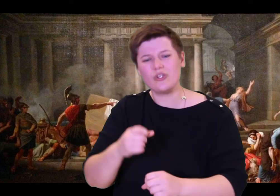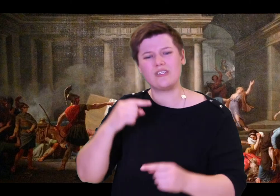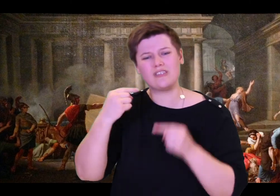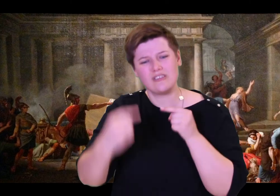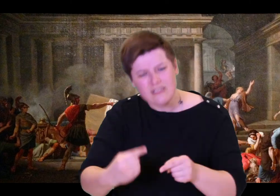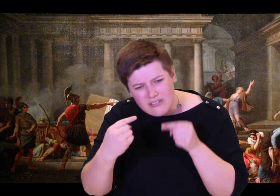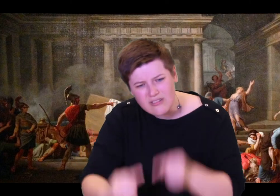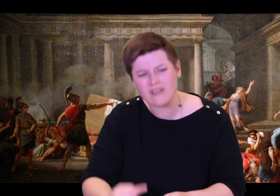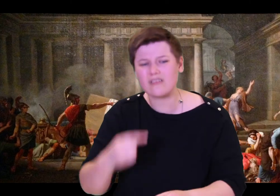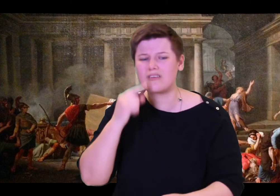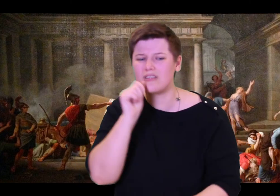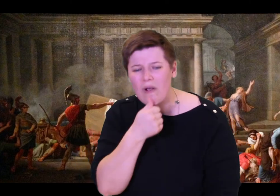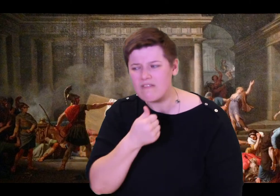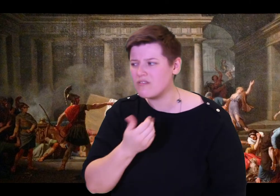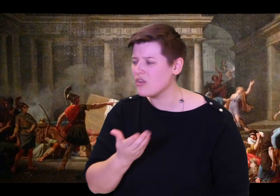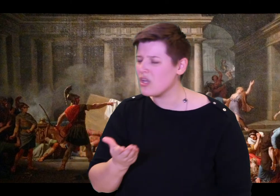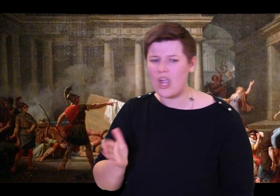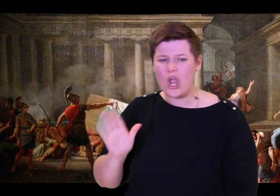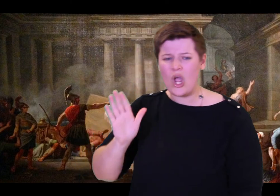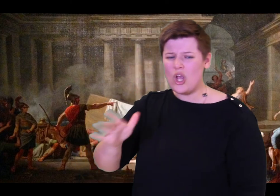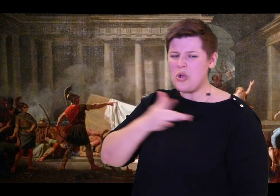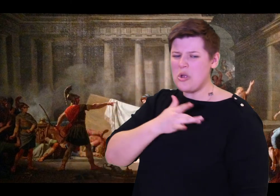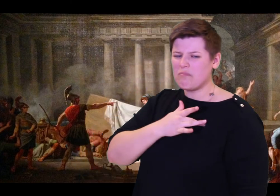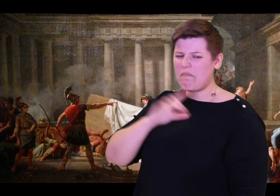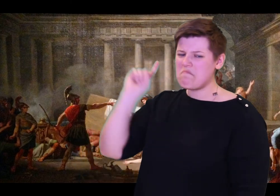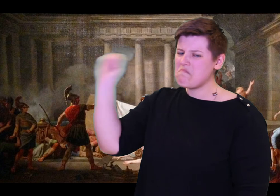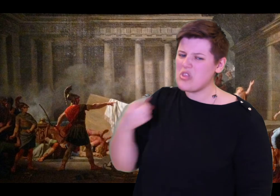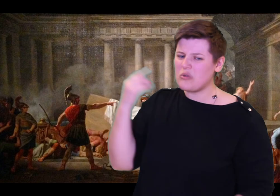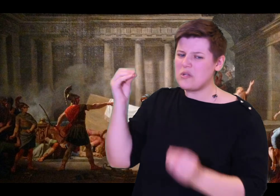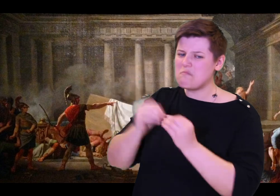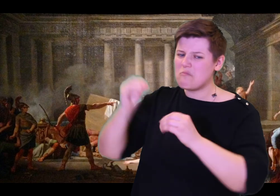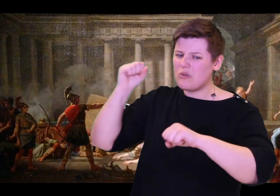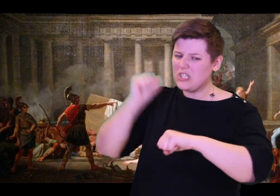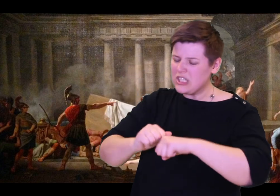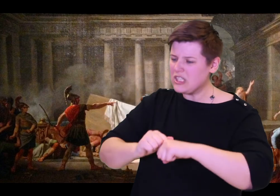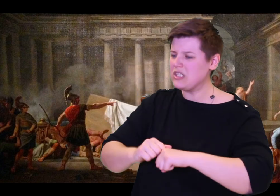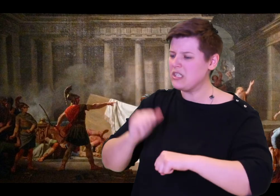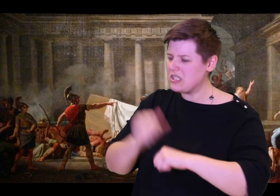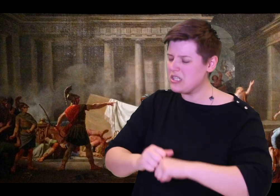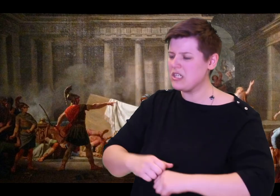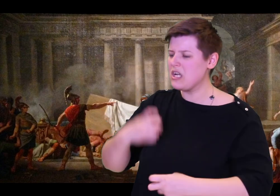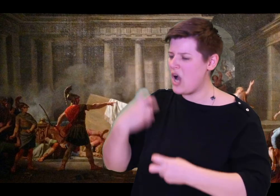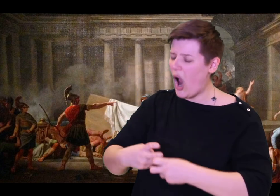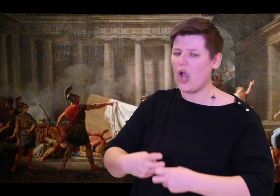it seemed like him, but then his dirty clothes were unfamiliar. Telemachus